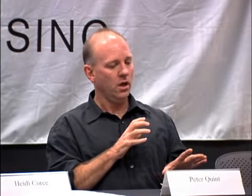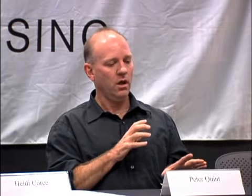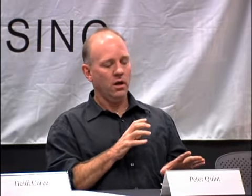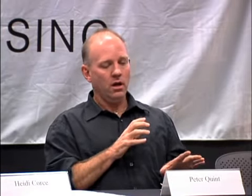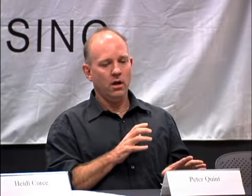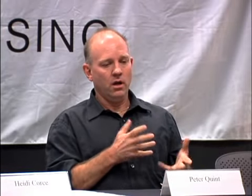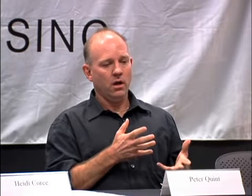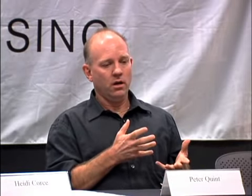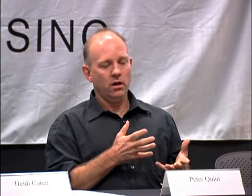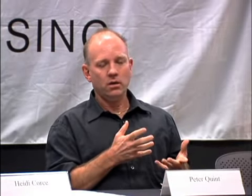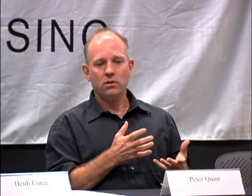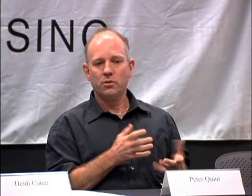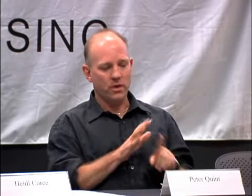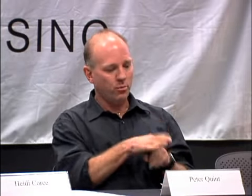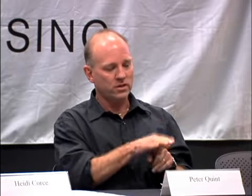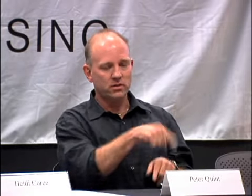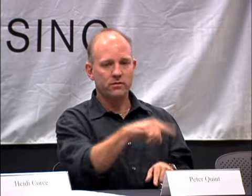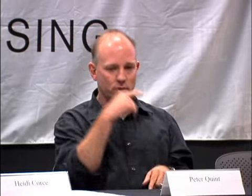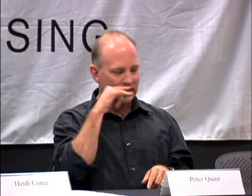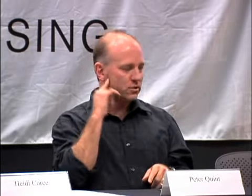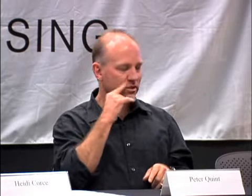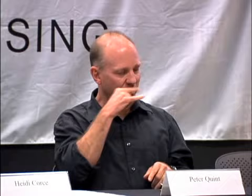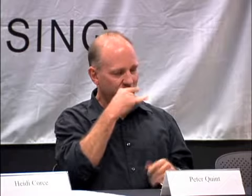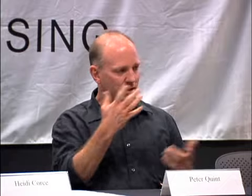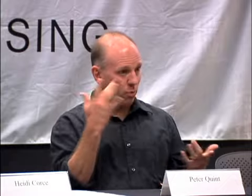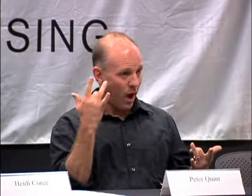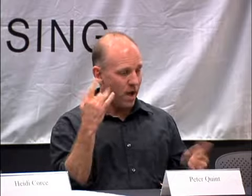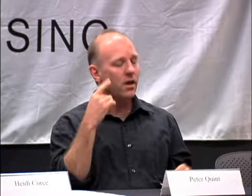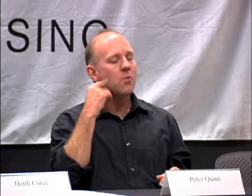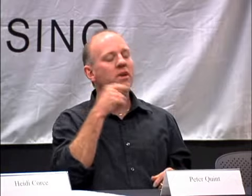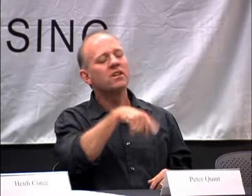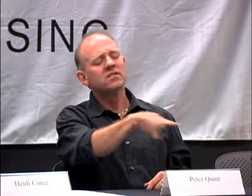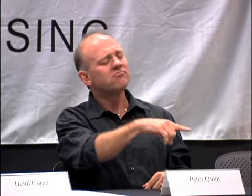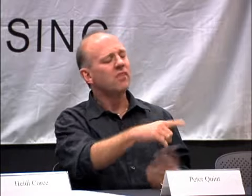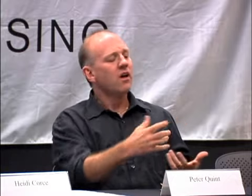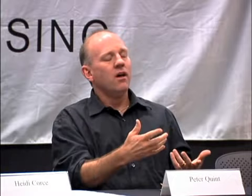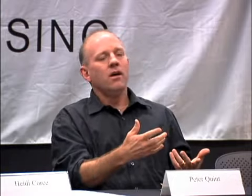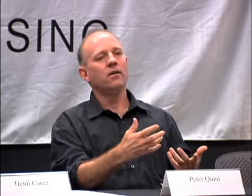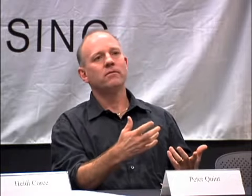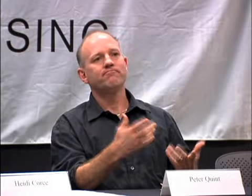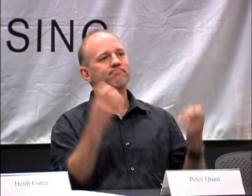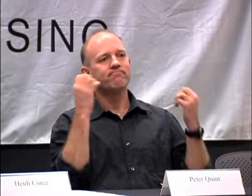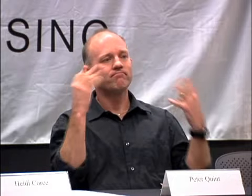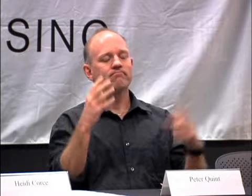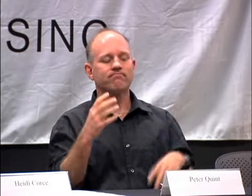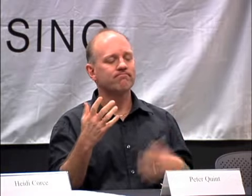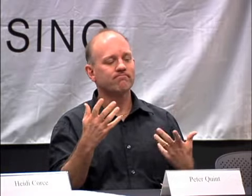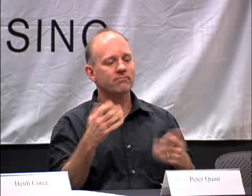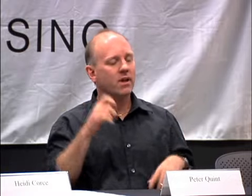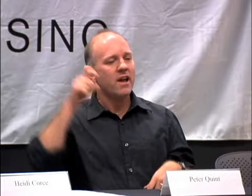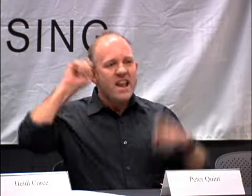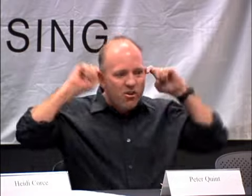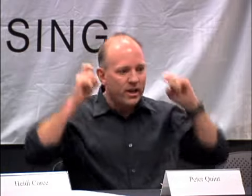LIKE I WAS FORCED. LIKE I WAS BEING OPPRESSIVE TO THOSE STUDENTS BECAUSE